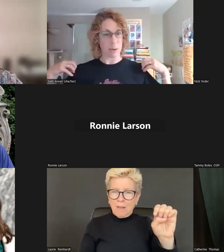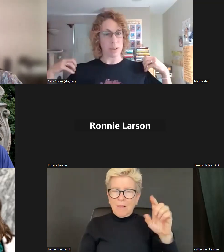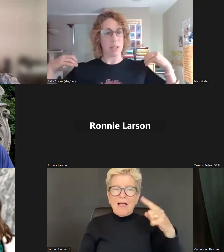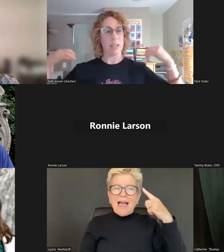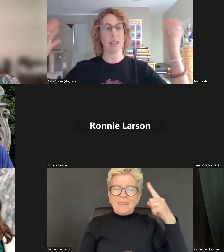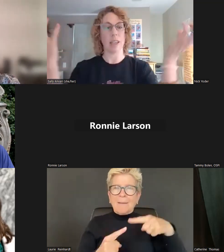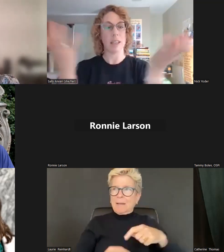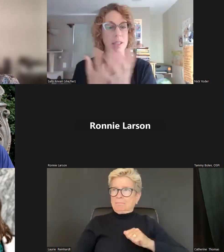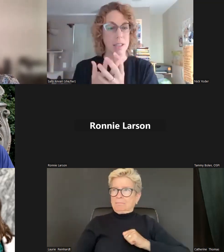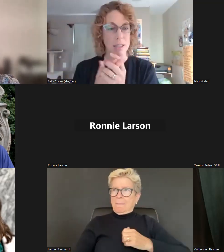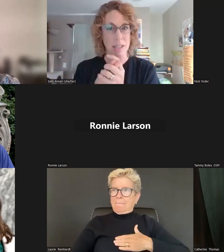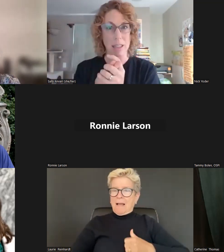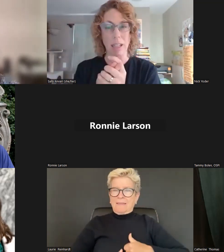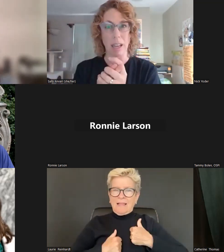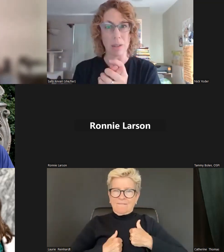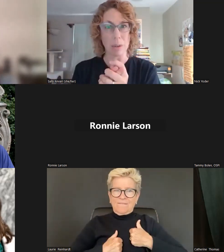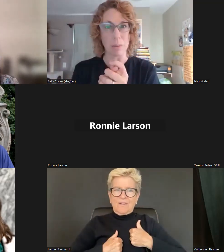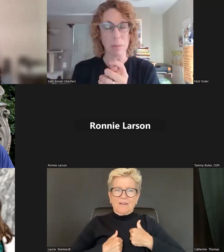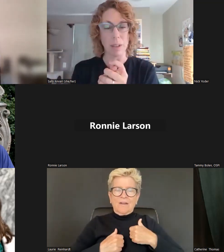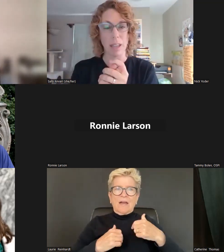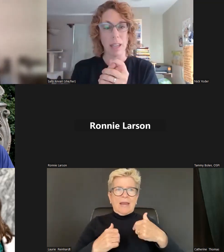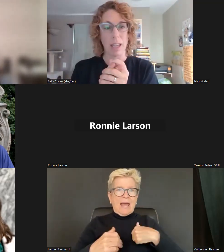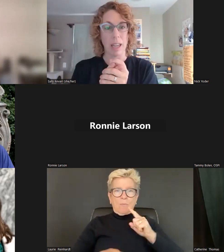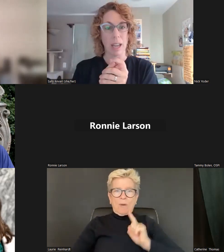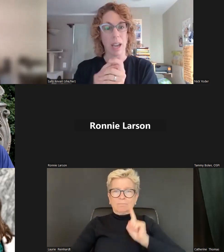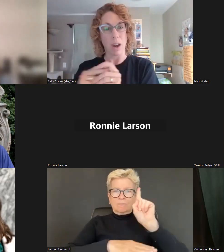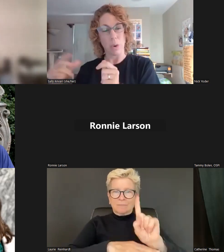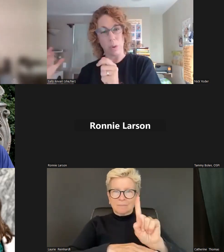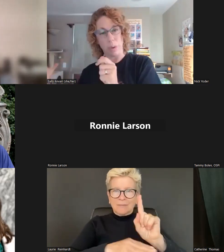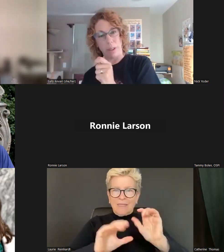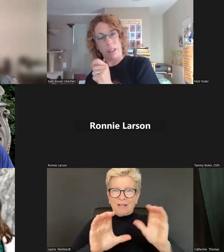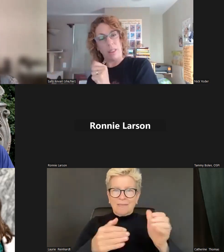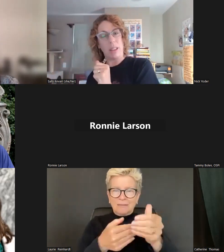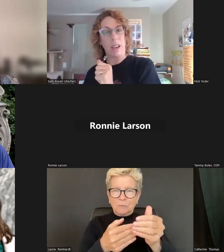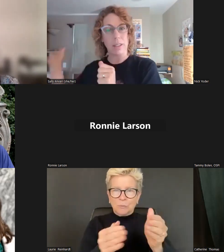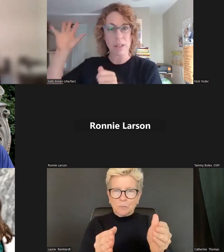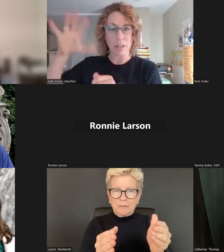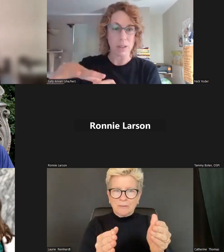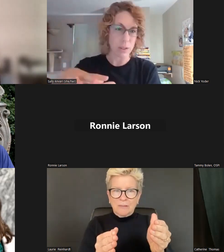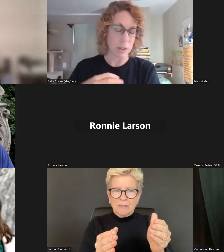And that term I wanna give credit to. And KOS. Hi, Sam. That was the person that first introduced it the idea to me.